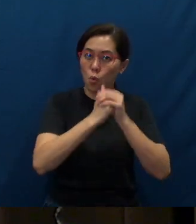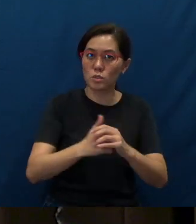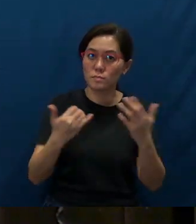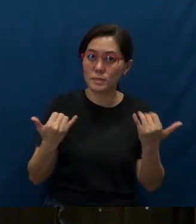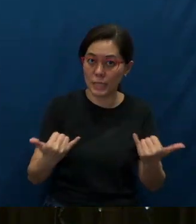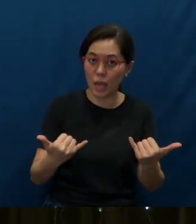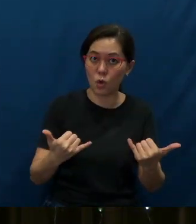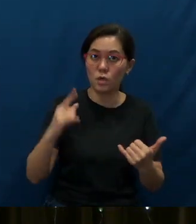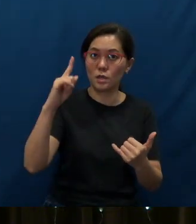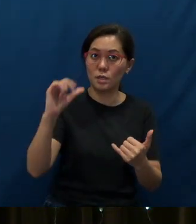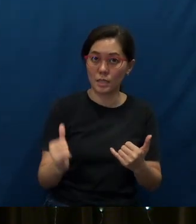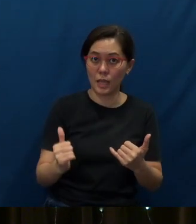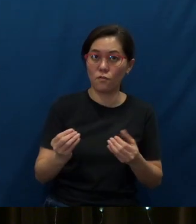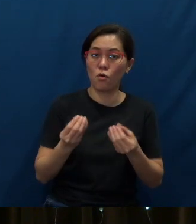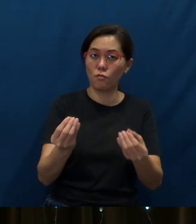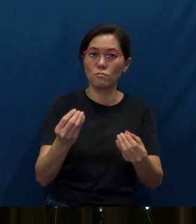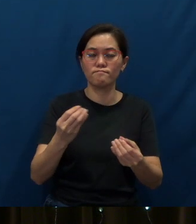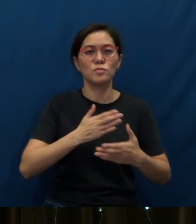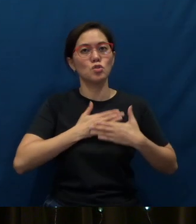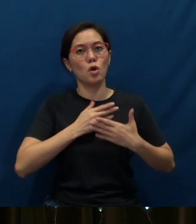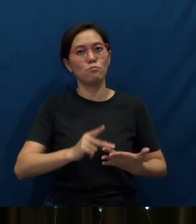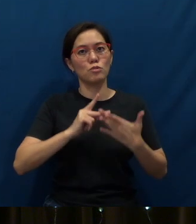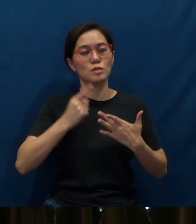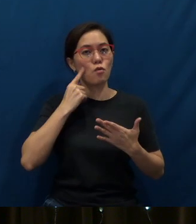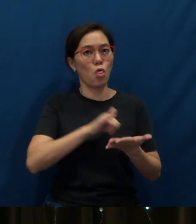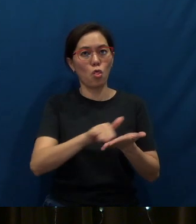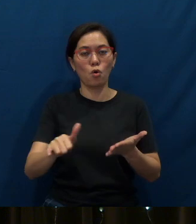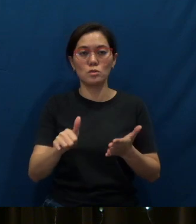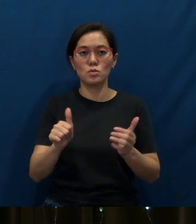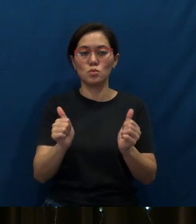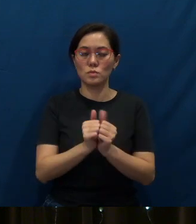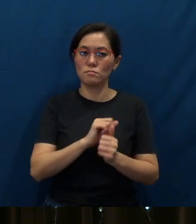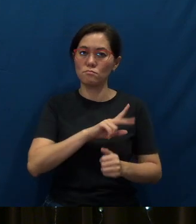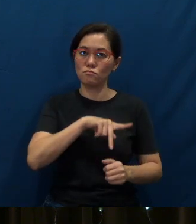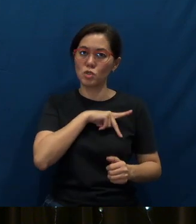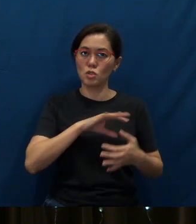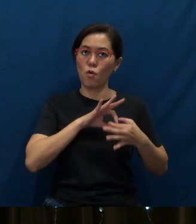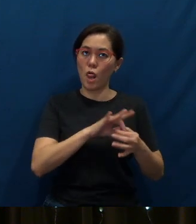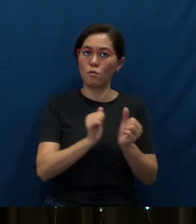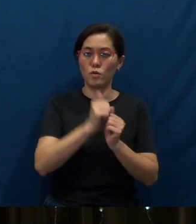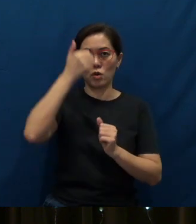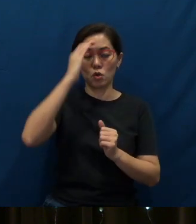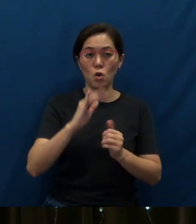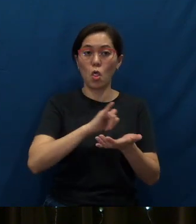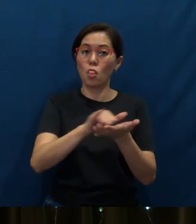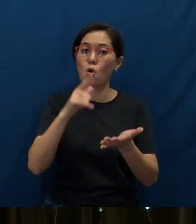This is the joy and privilege of those of us who have a personal relationship with the Lord. Those of you who have been worshiping with us,